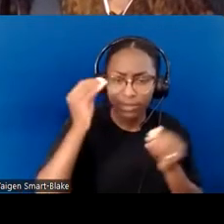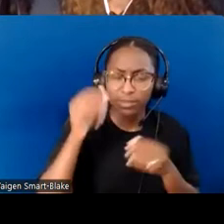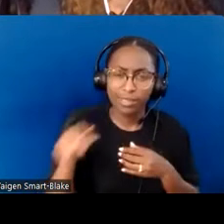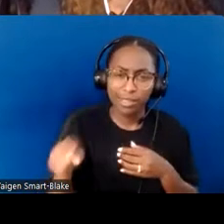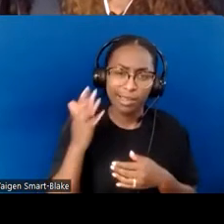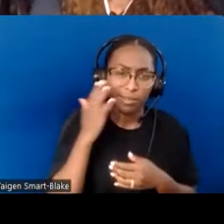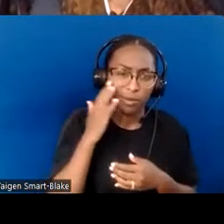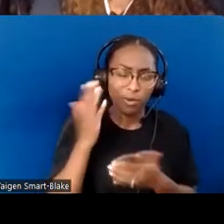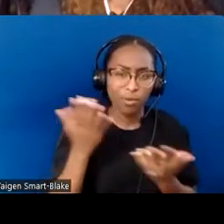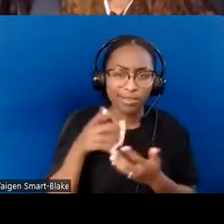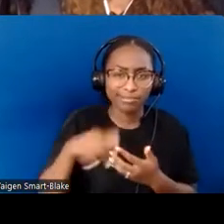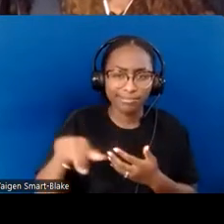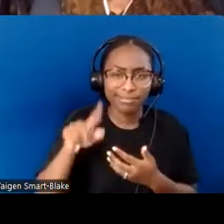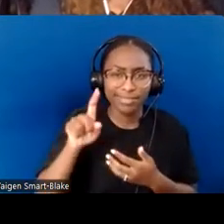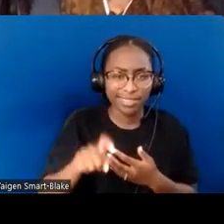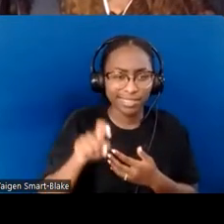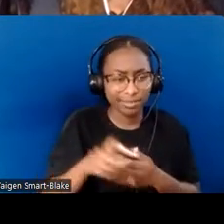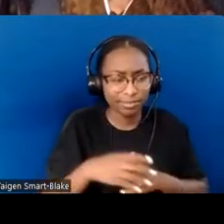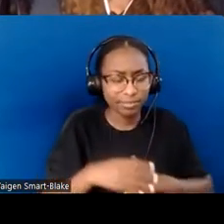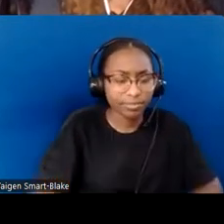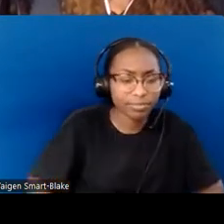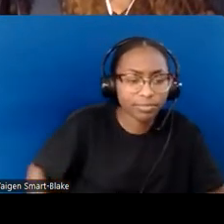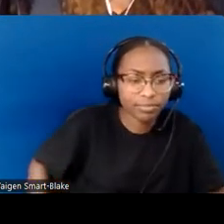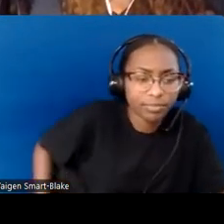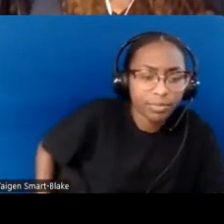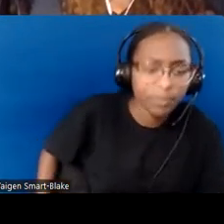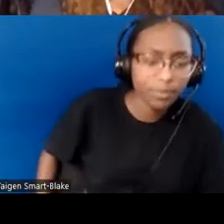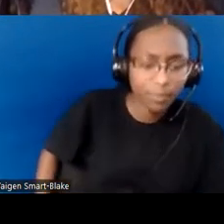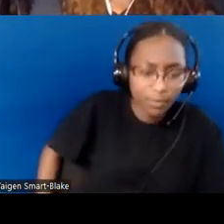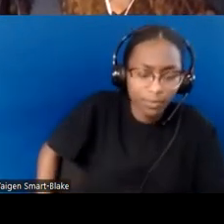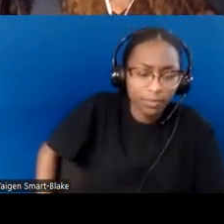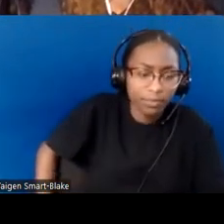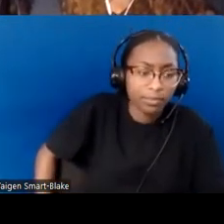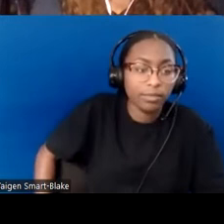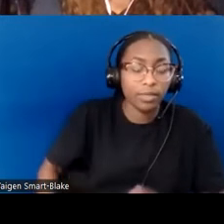Another thing that this team can do is make sure that information is present